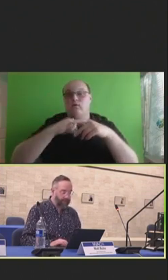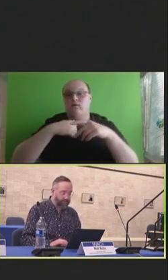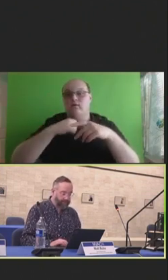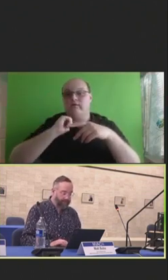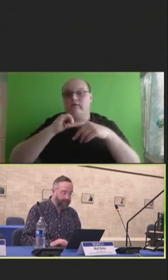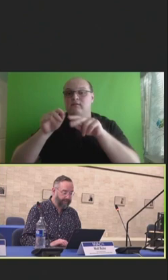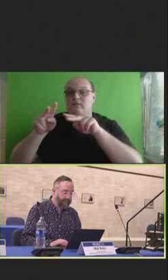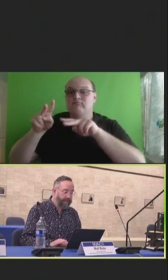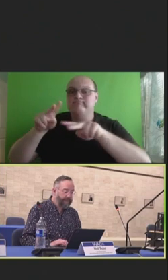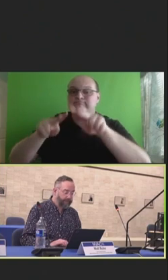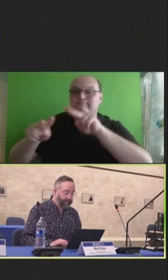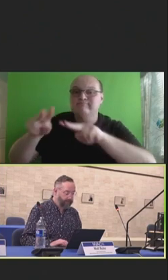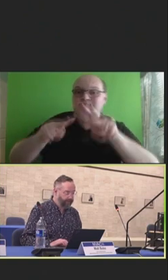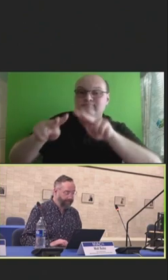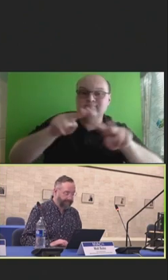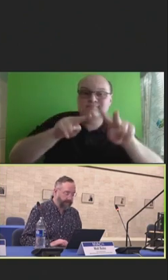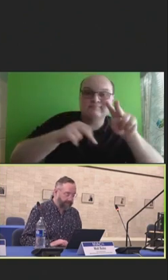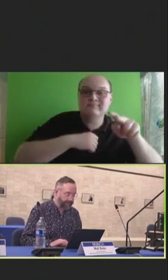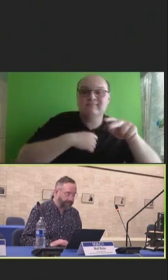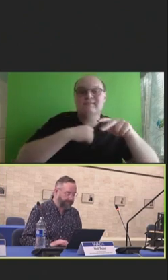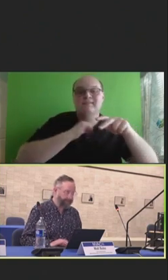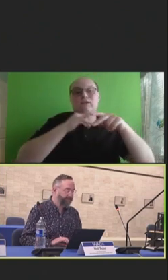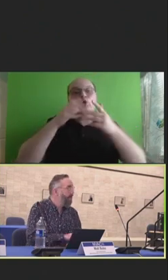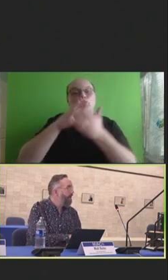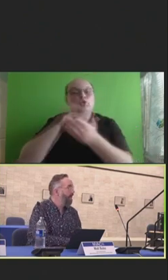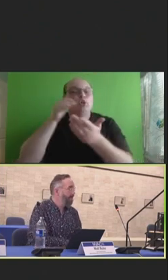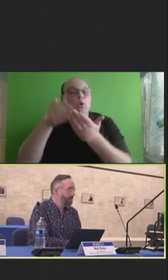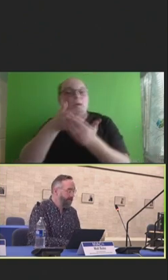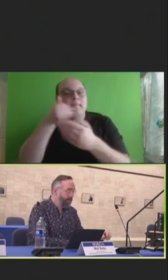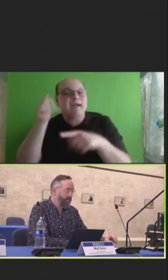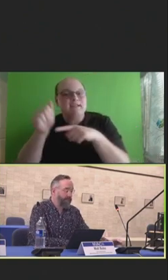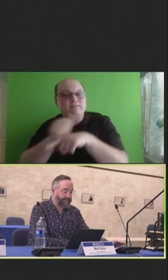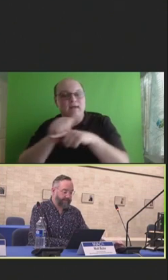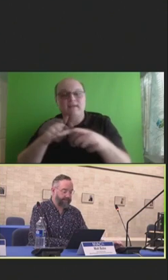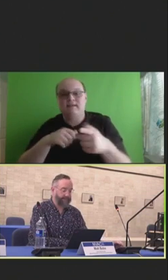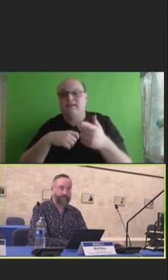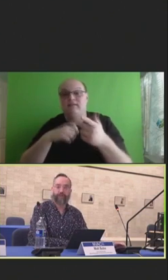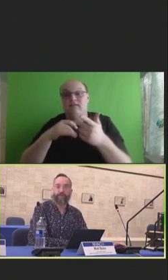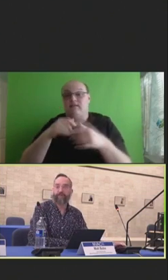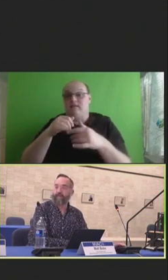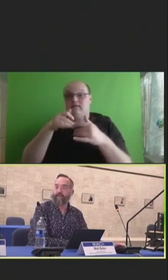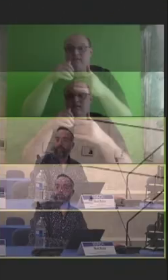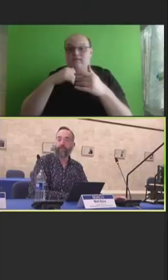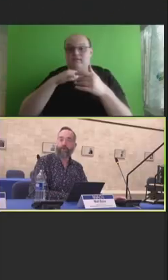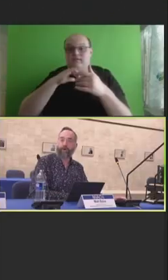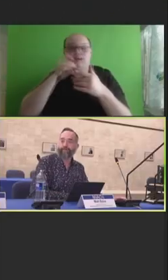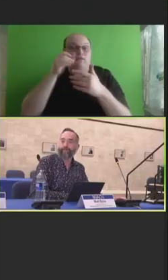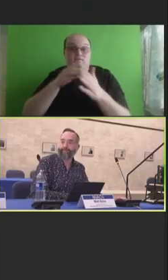health departments to learn best practices. And then the rest of the information you can find in the written report.